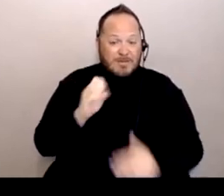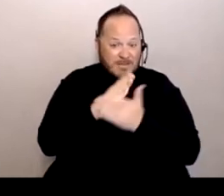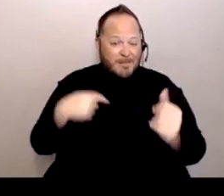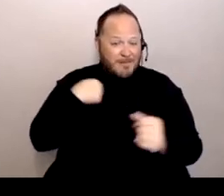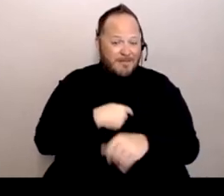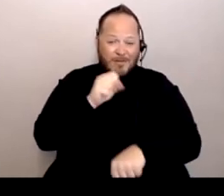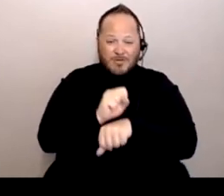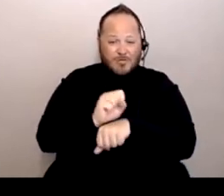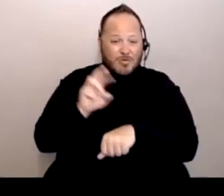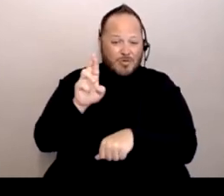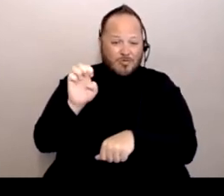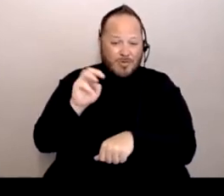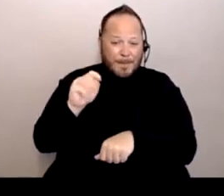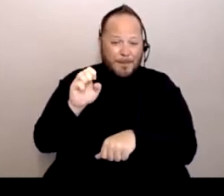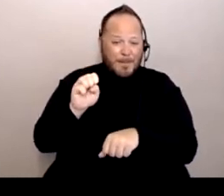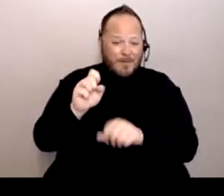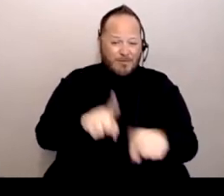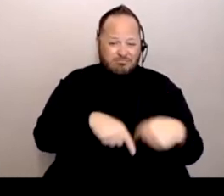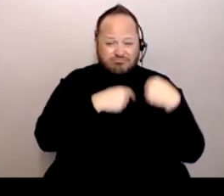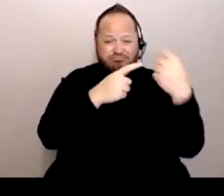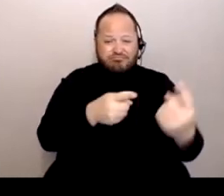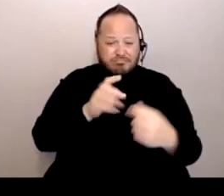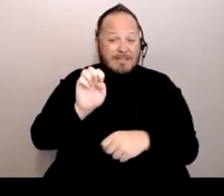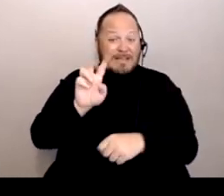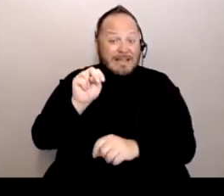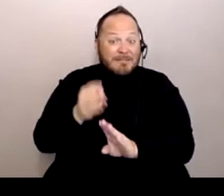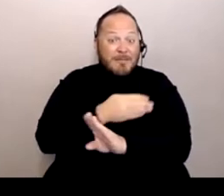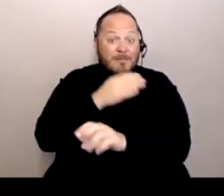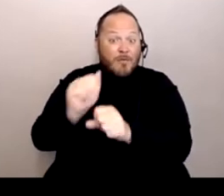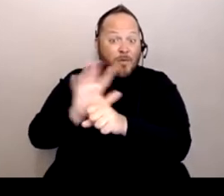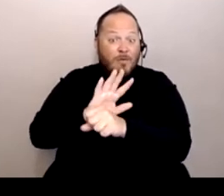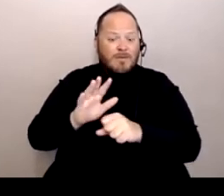So like for me, I can finally participate in person